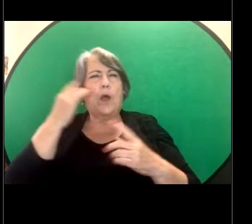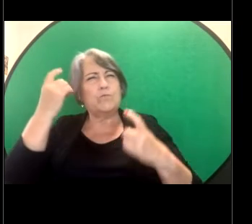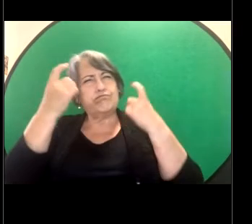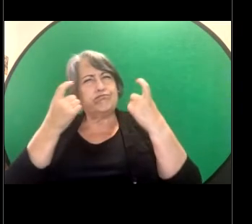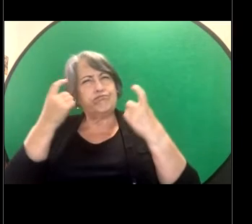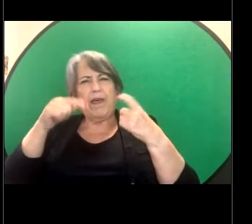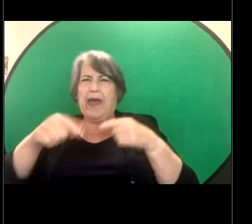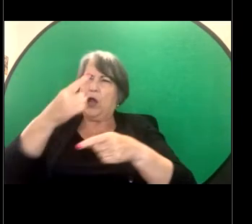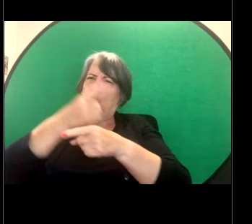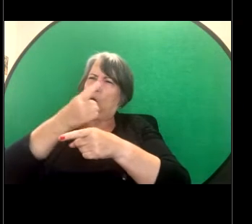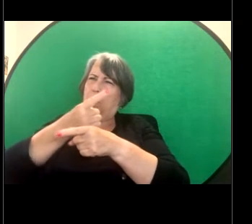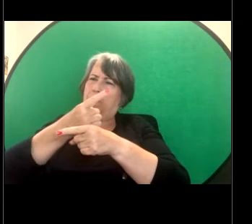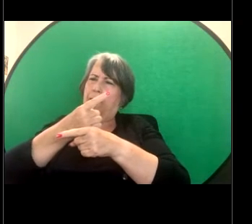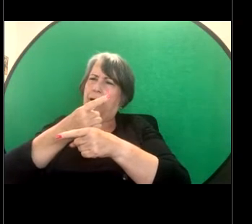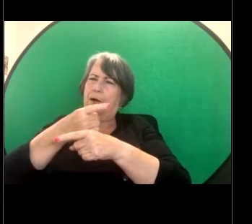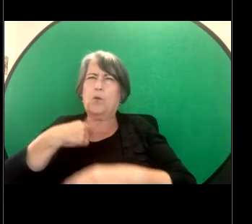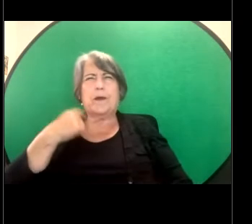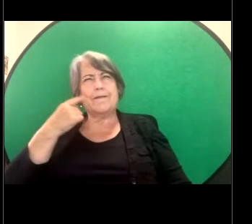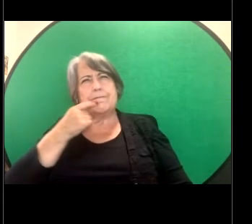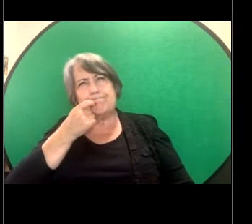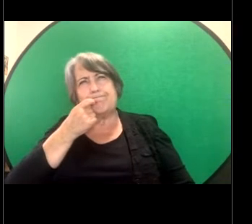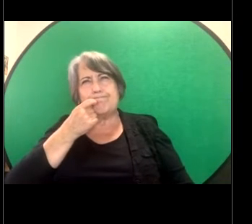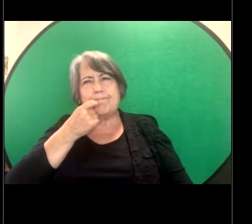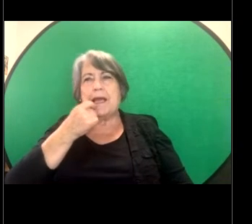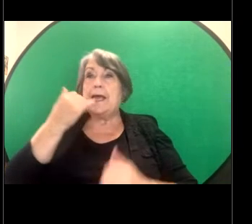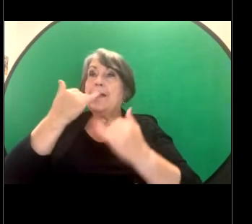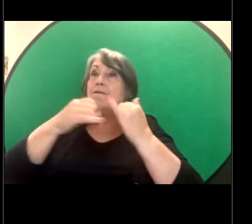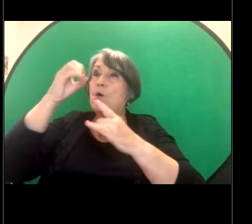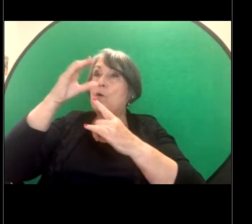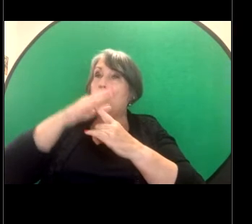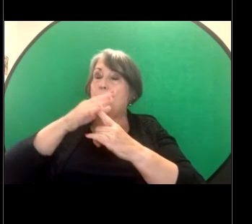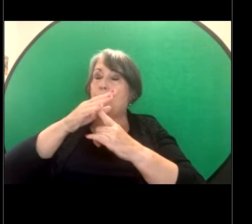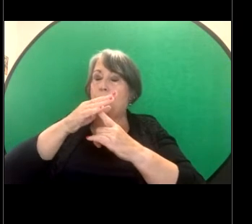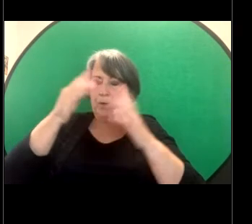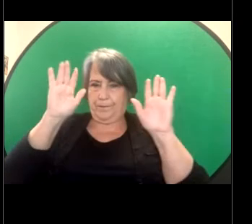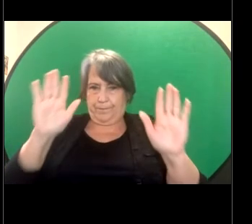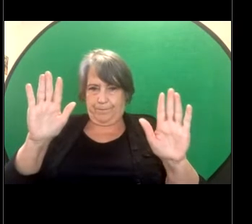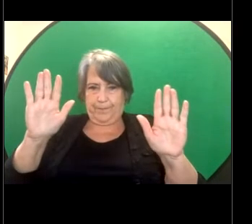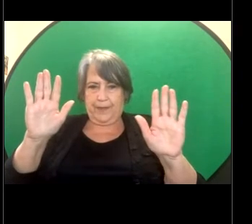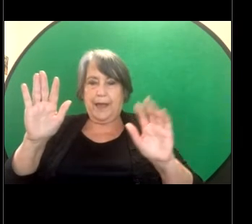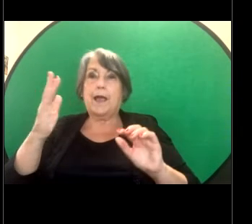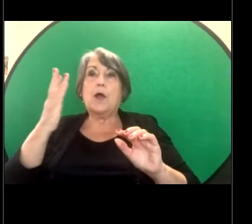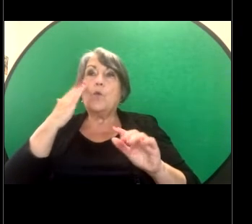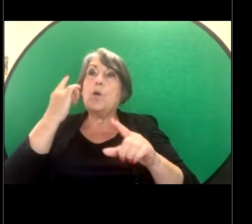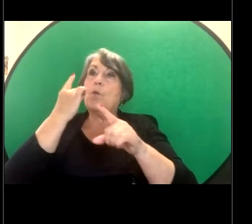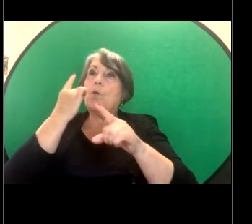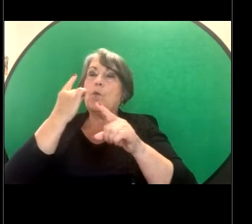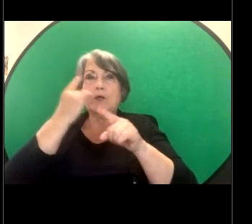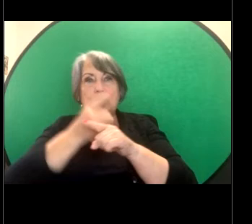we thought important to note while we're talking - we're focusing on sexual harassment today